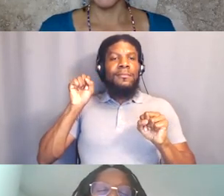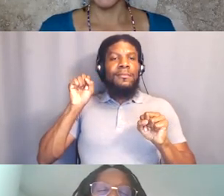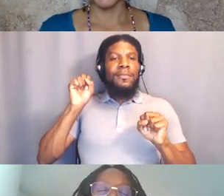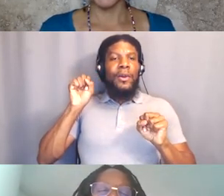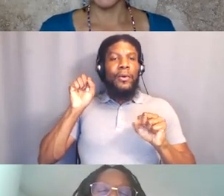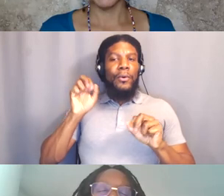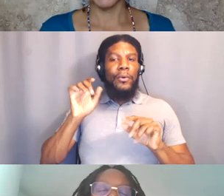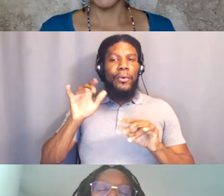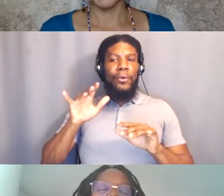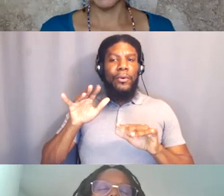and exhale with sound.